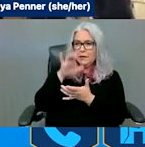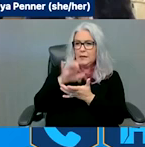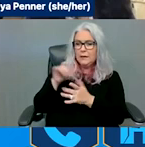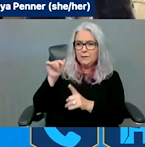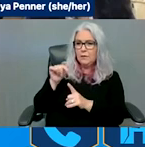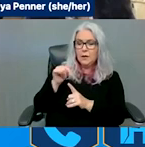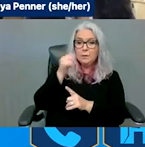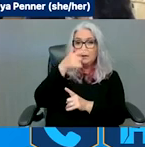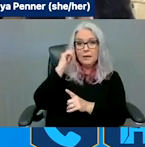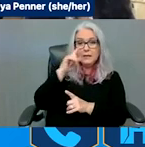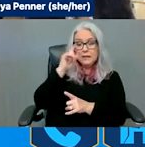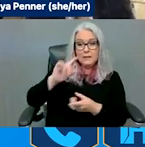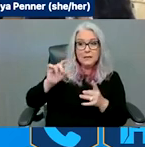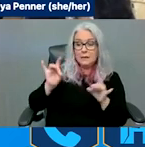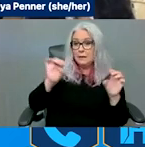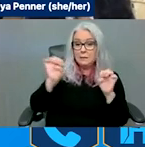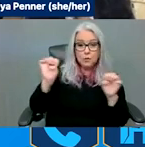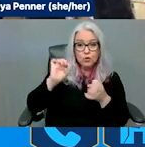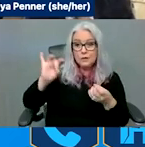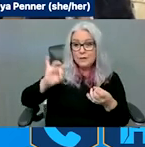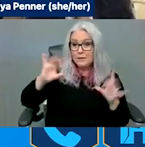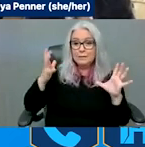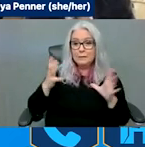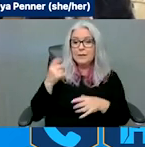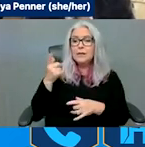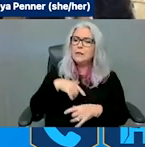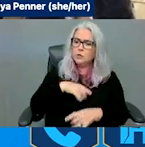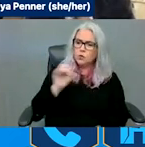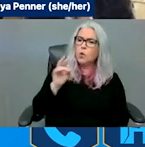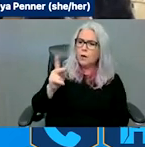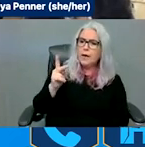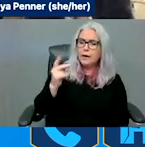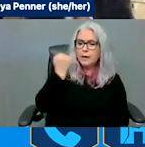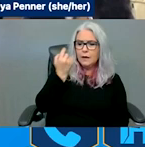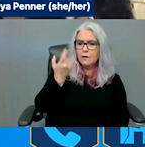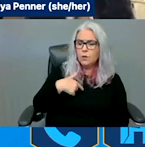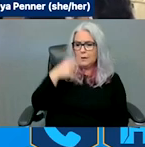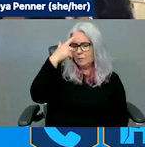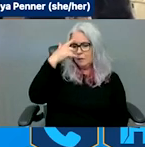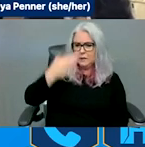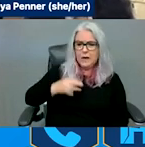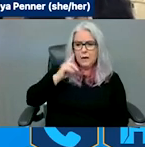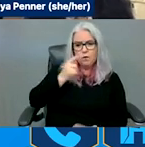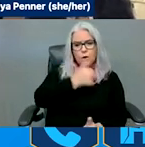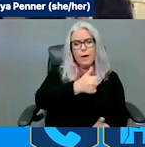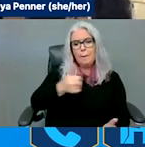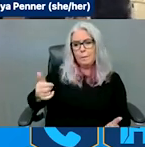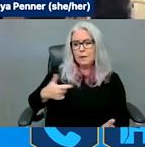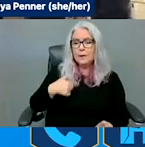okay that the, you know, that people are "temporarily" placed in institutions.